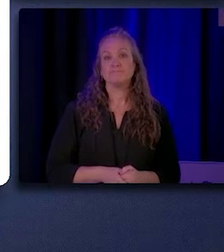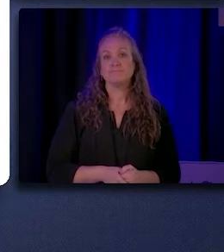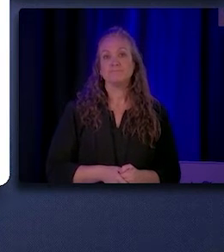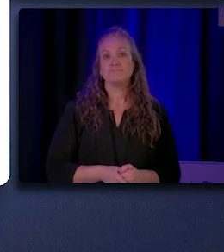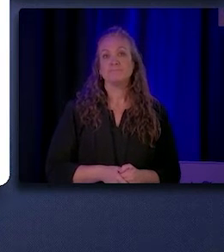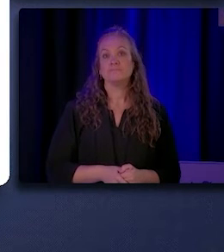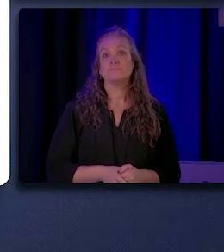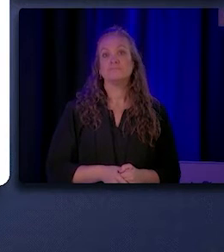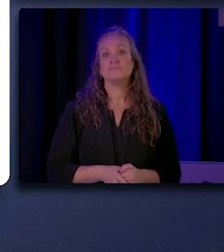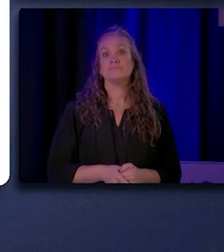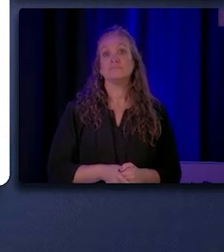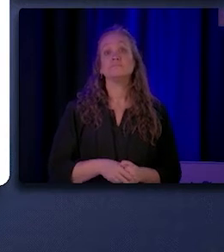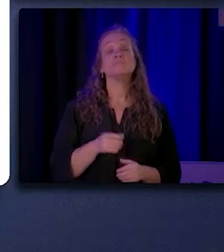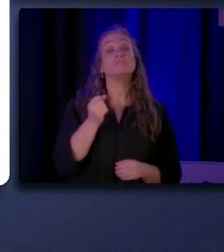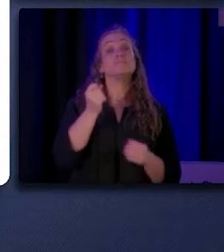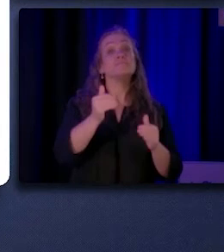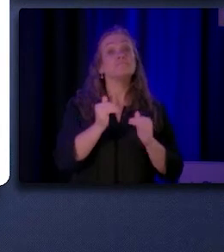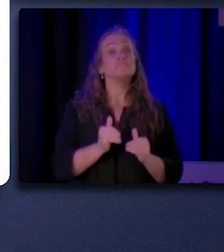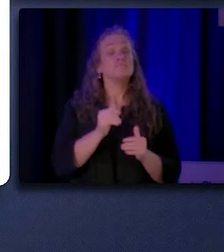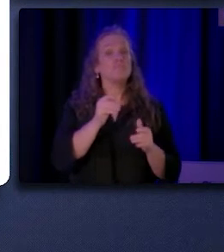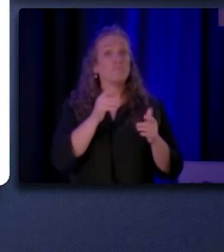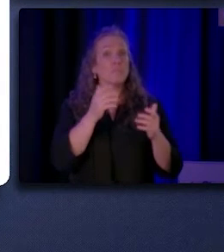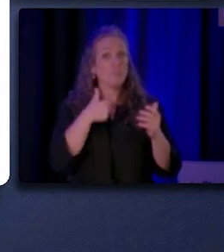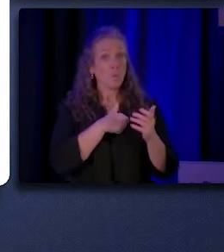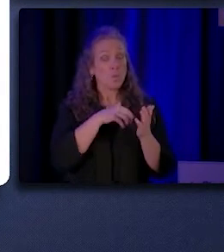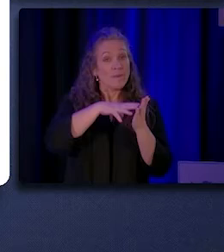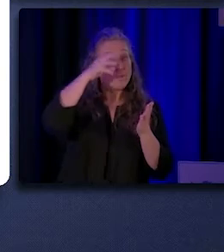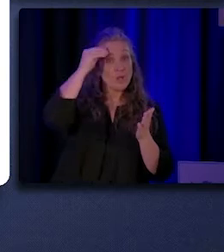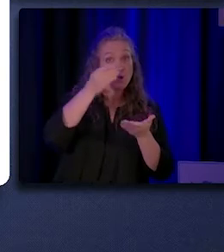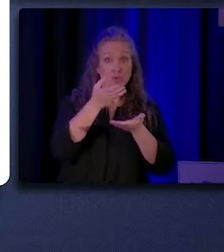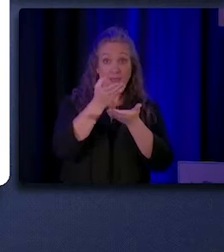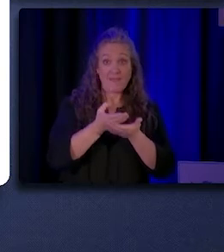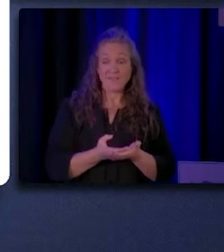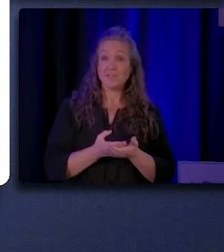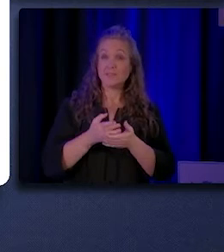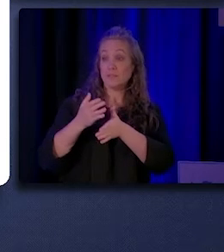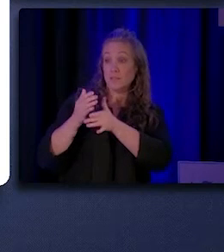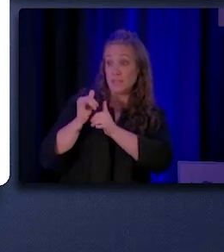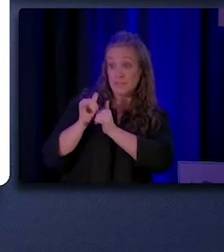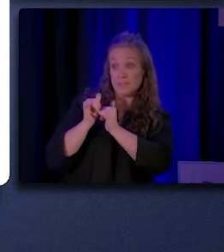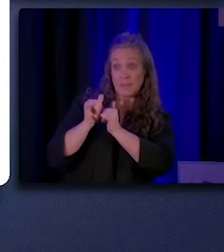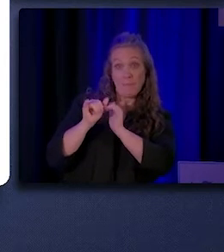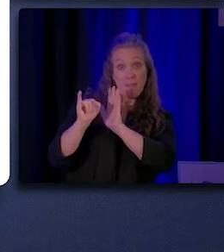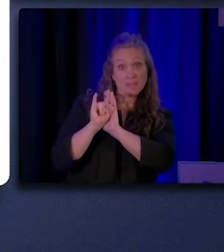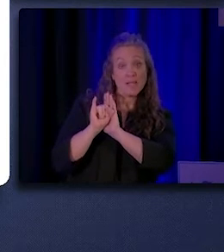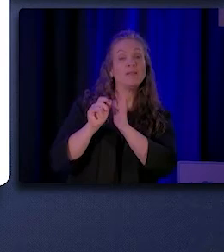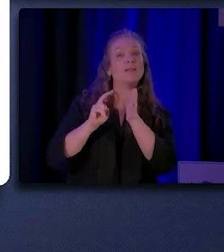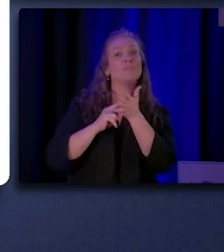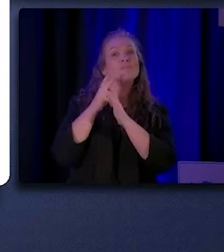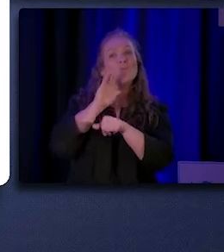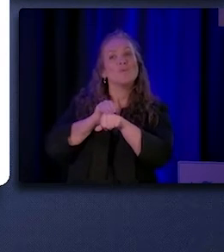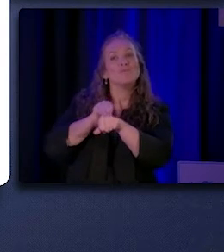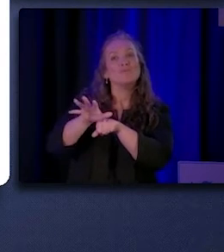So evidence also tells us that shared identity can shape people's health experience and outcomes.